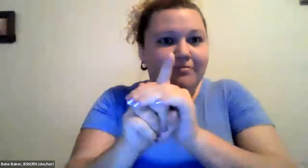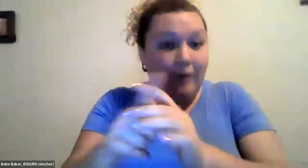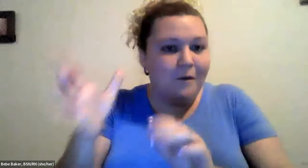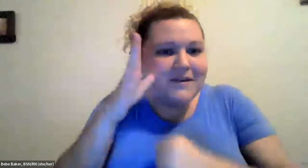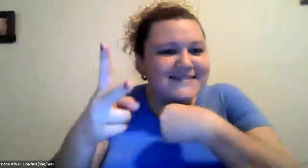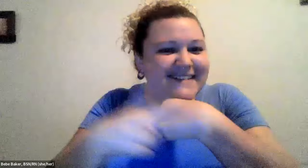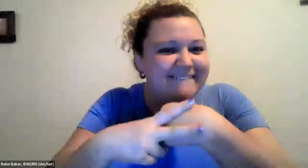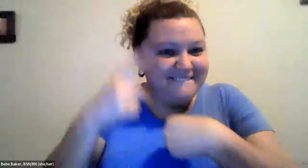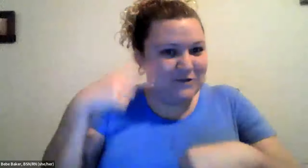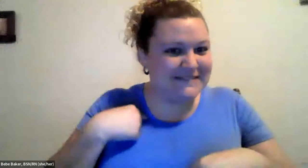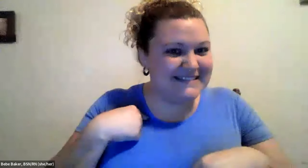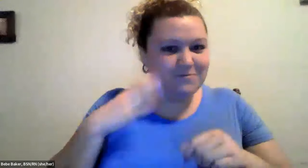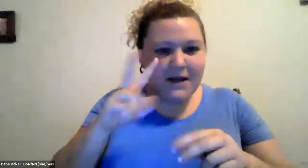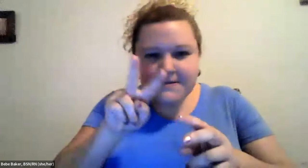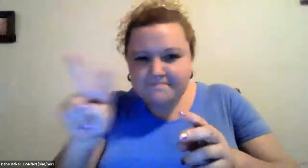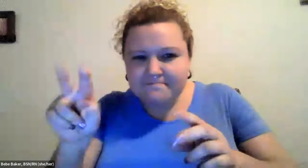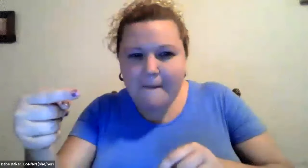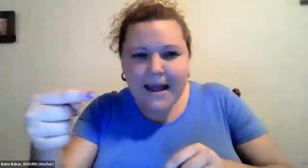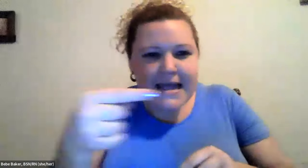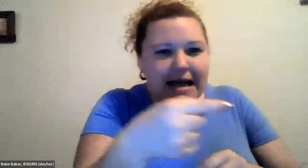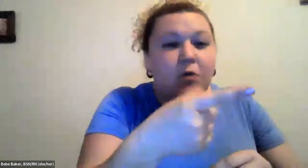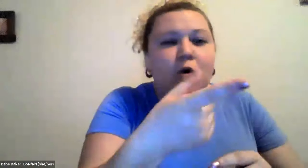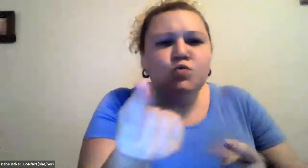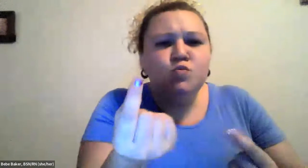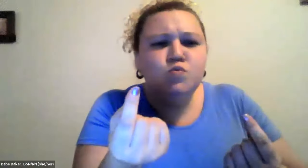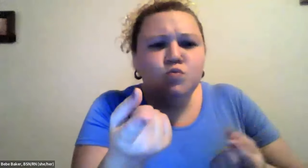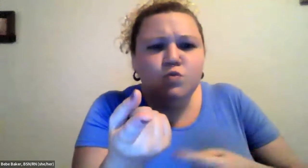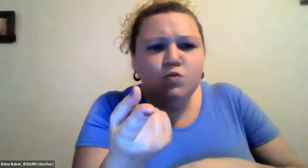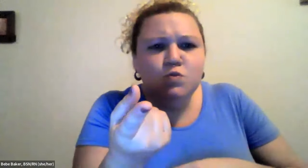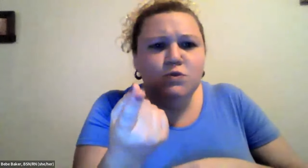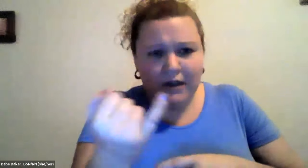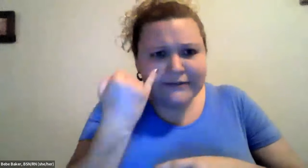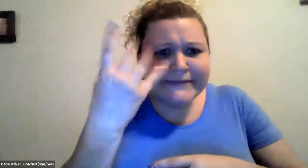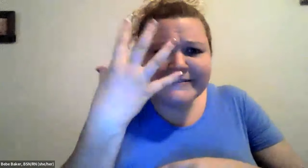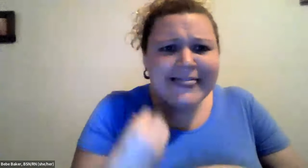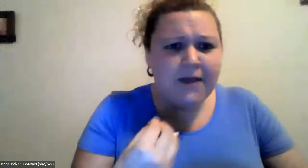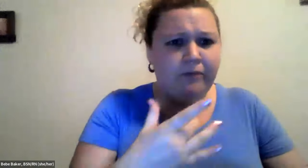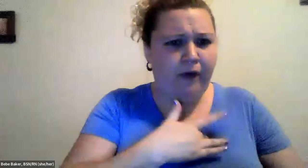Cristine Saunders: The leads and it's at the nursing station, and it can I can go back and see what was happening.